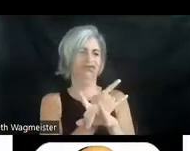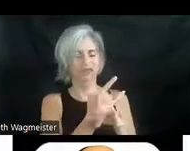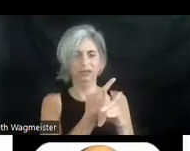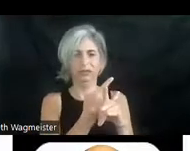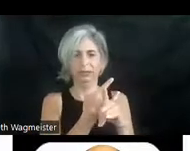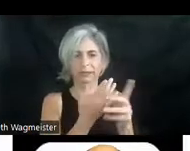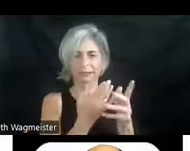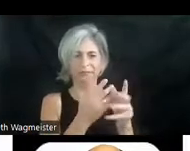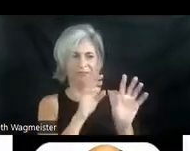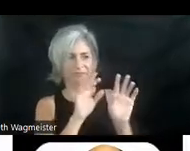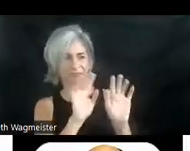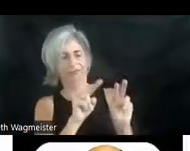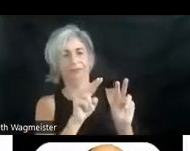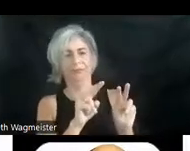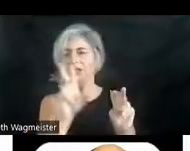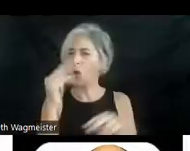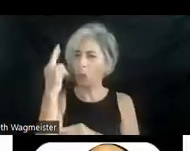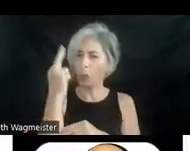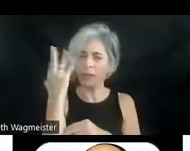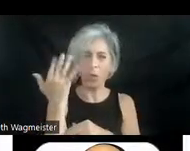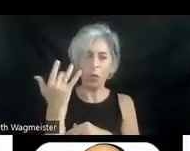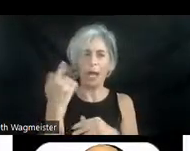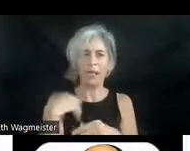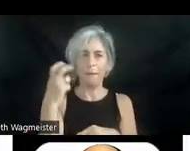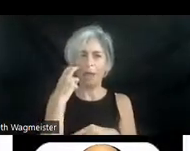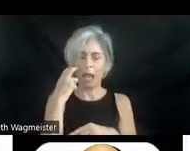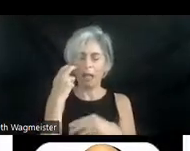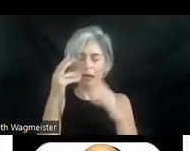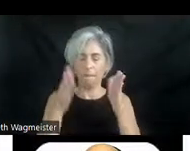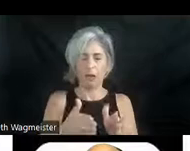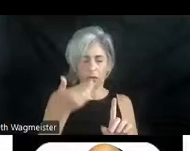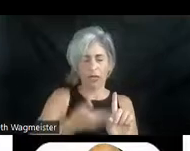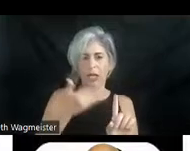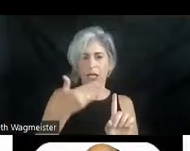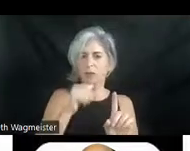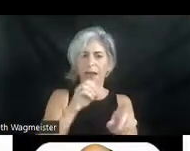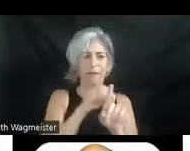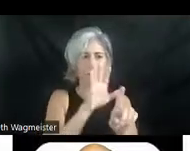There's no reason why, even a con gently blind person wouldn't have exposure to what three